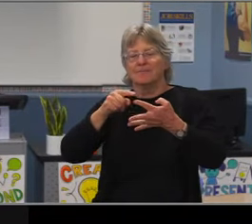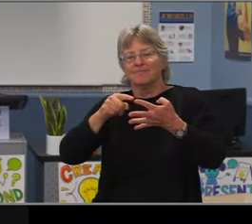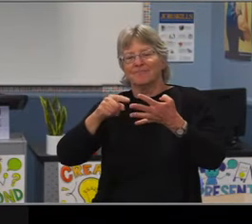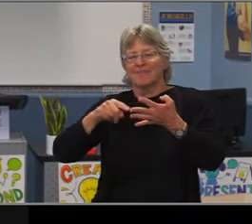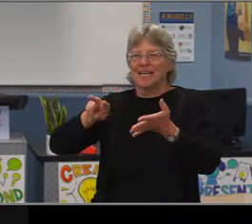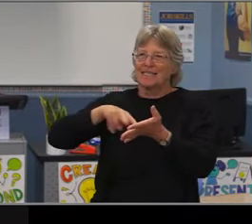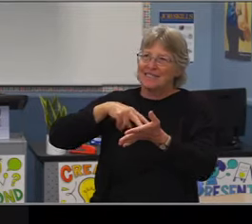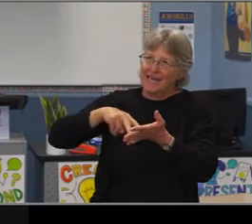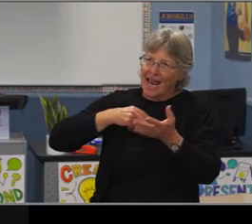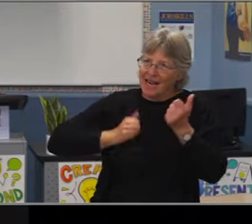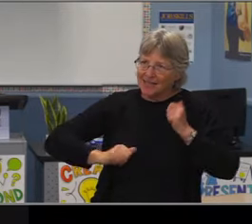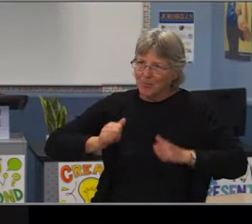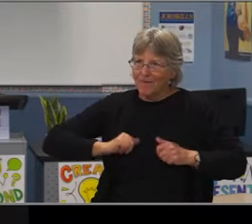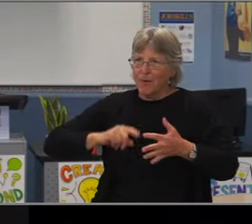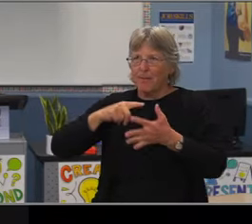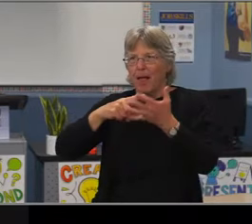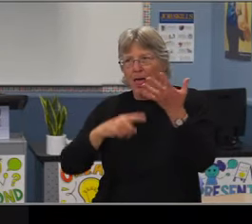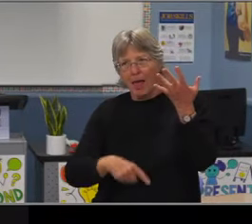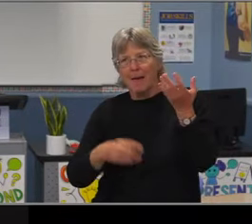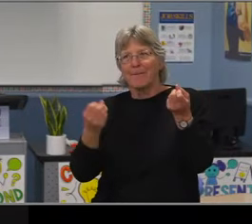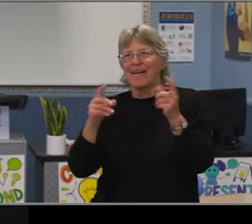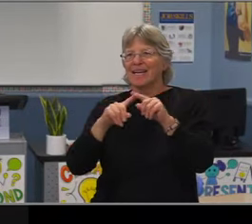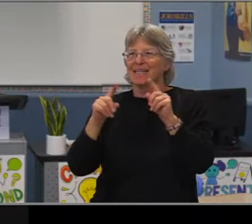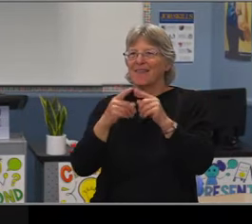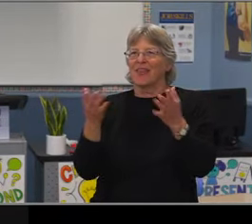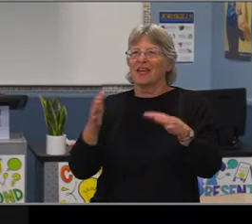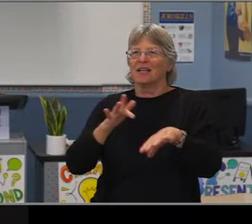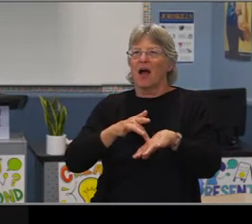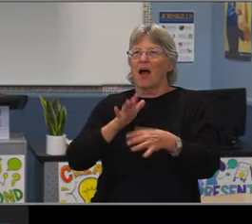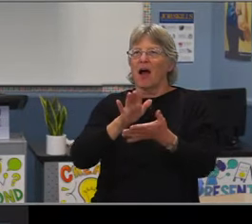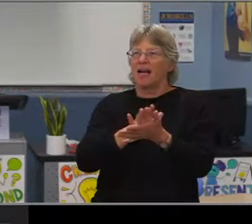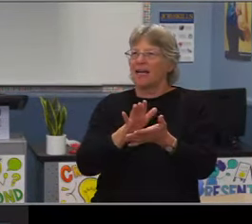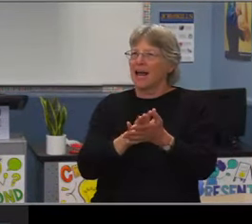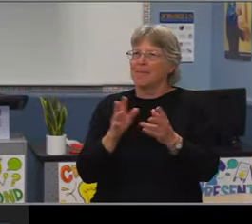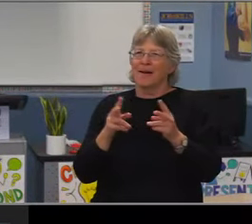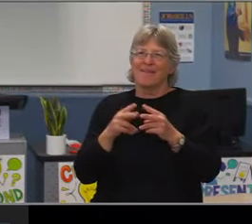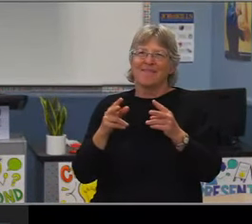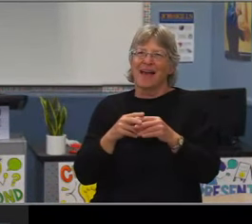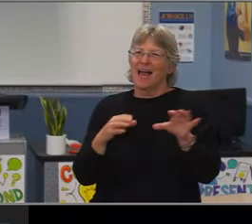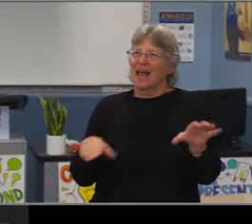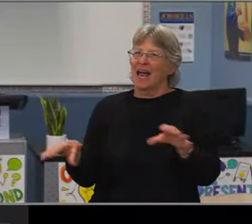across our student populations. And so you may remember in summer, Chris Brown shared